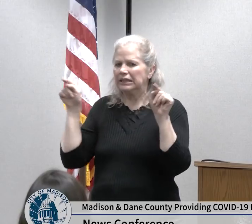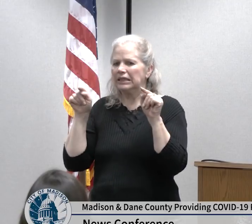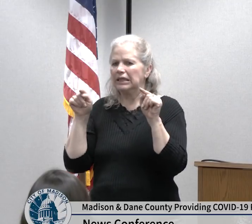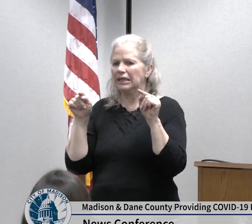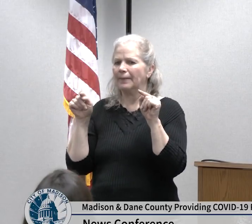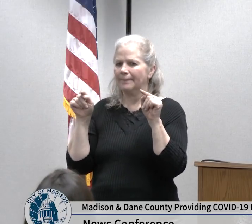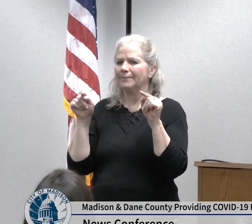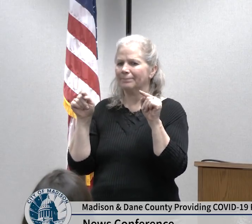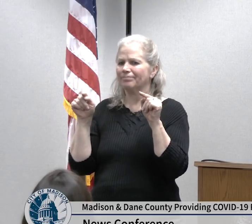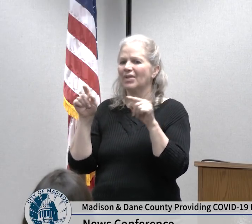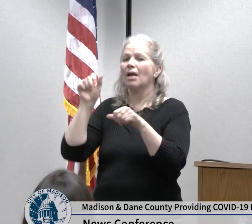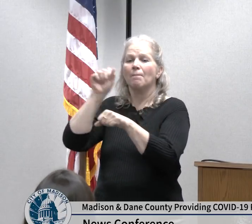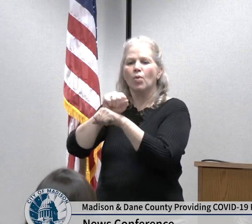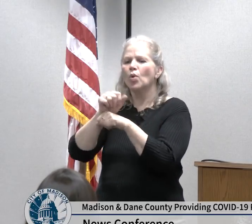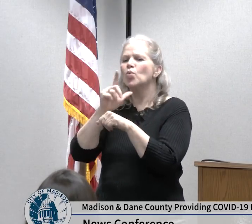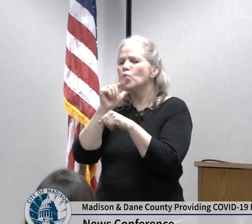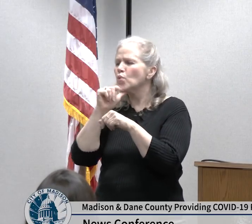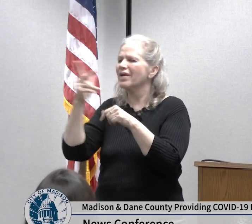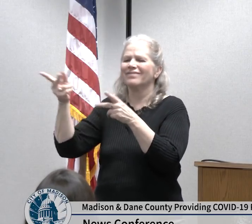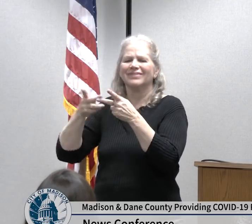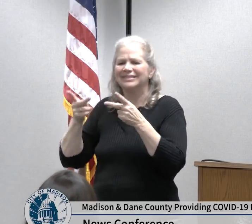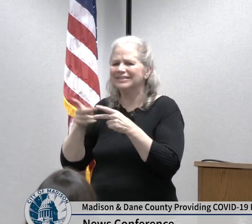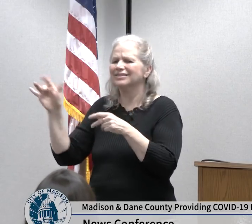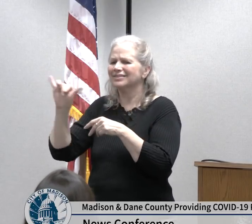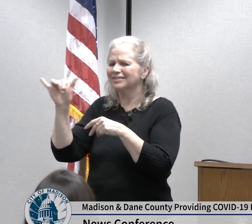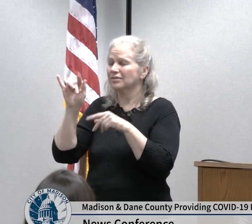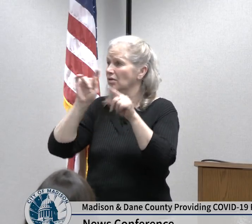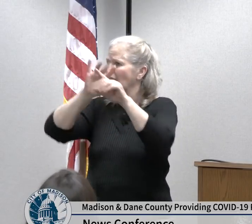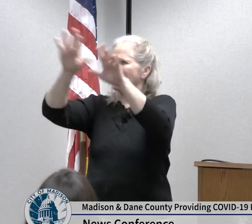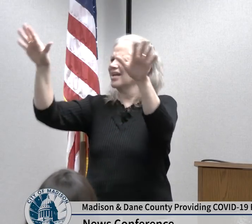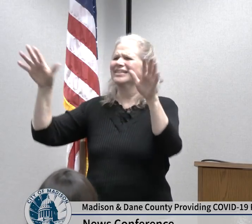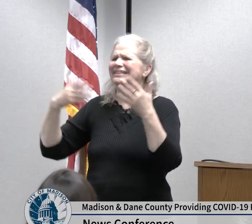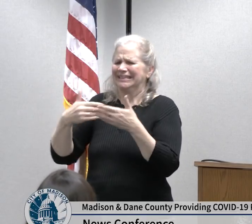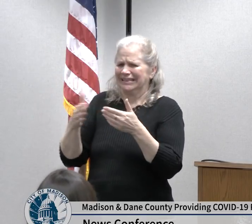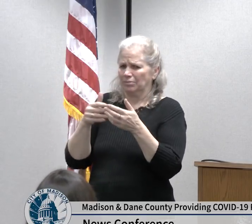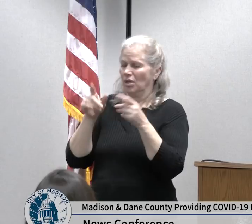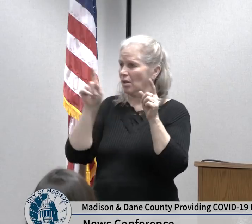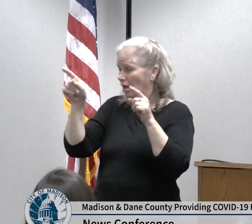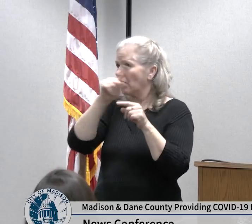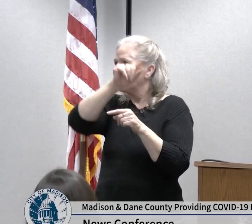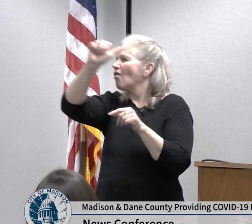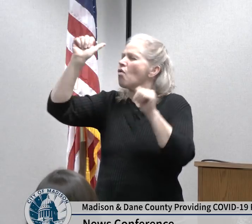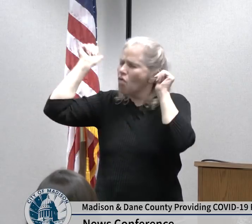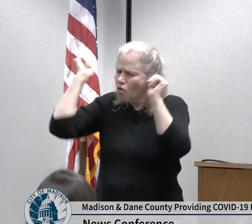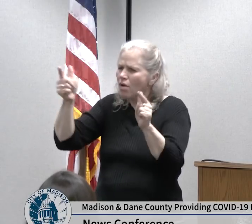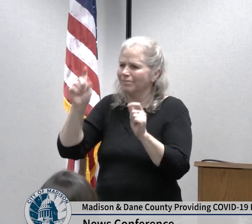prepare their continuity of operations plans avoid the spread of the disease by